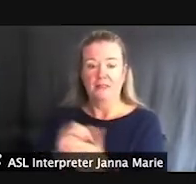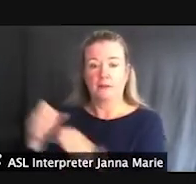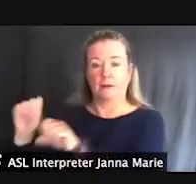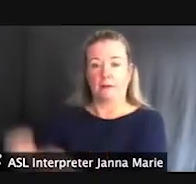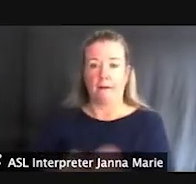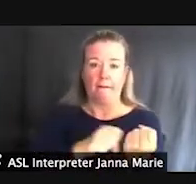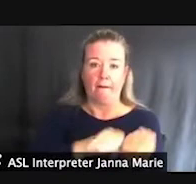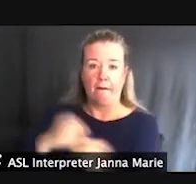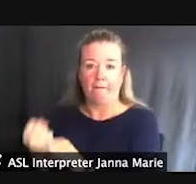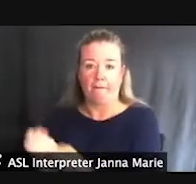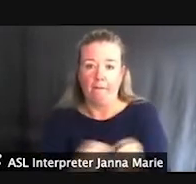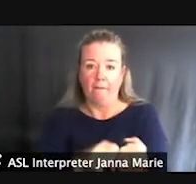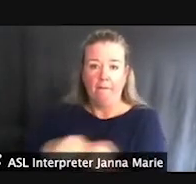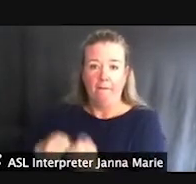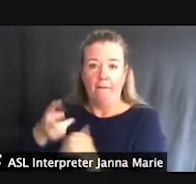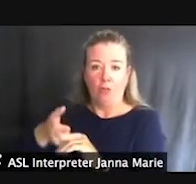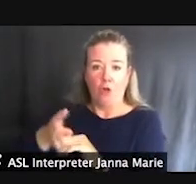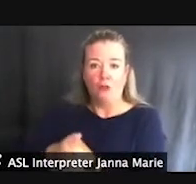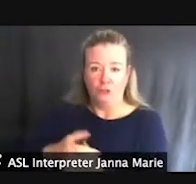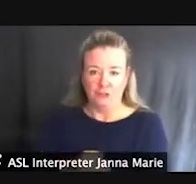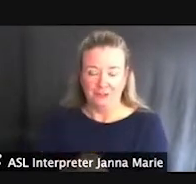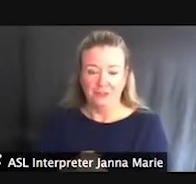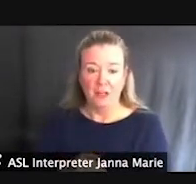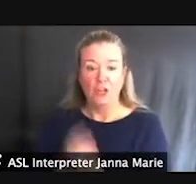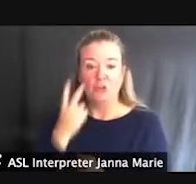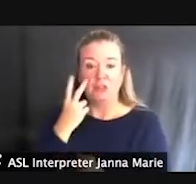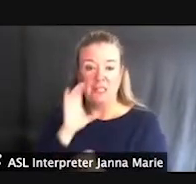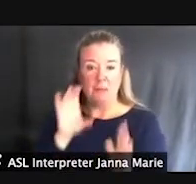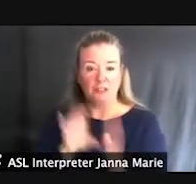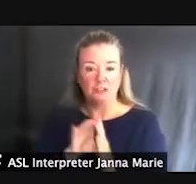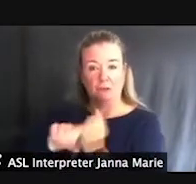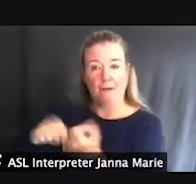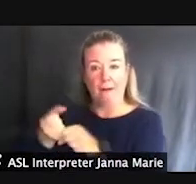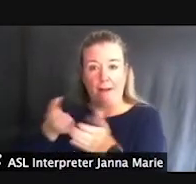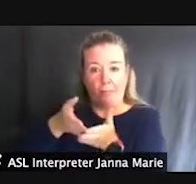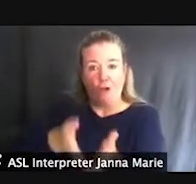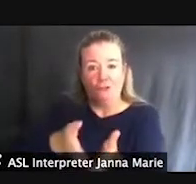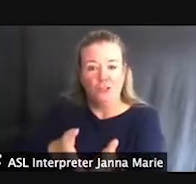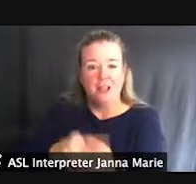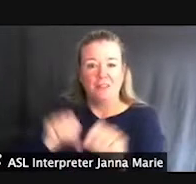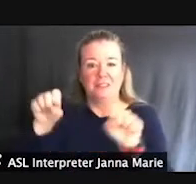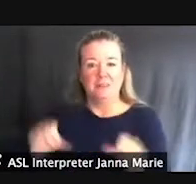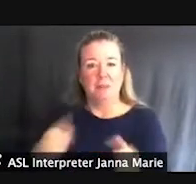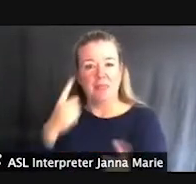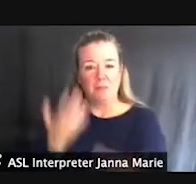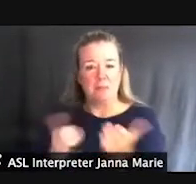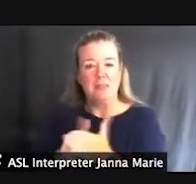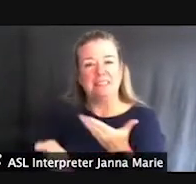Actually, this was, and you'll see the picture there, the kayak launch. It's the system, it's I believe this might be like an easy dock type of system, and you